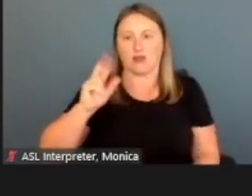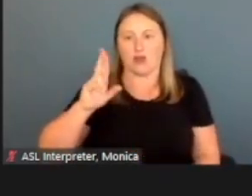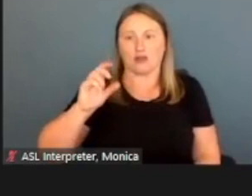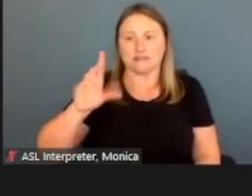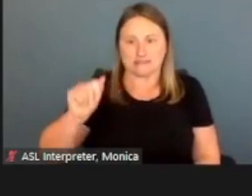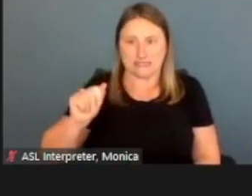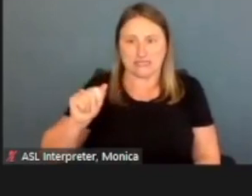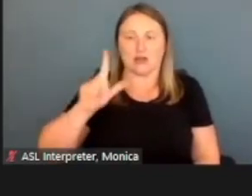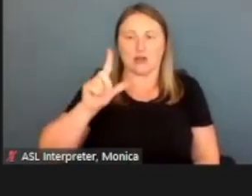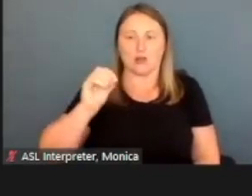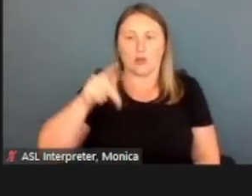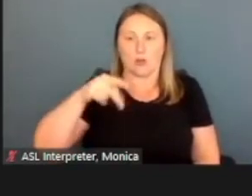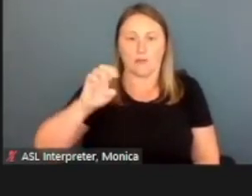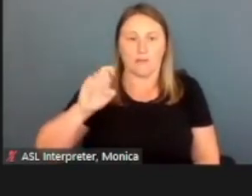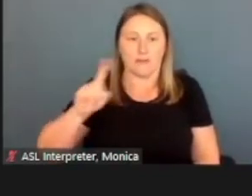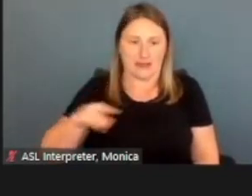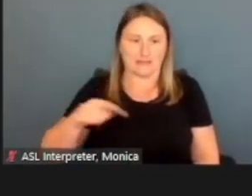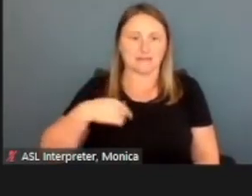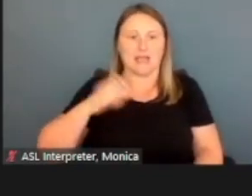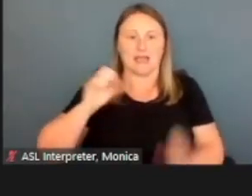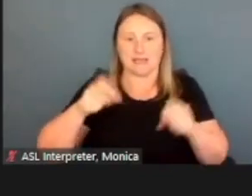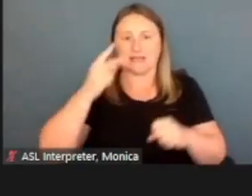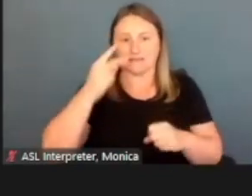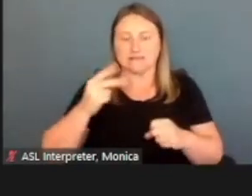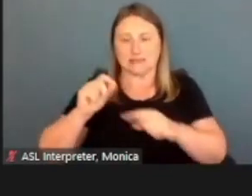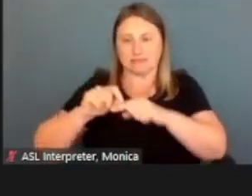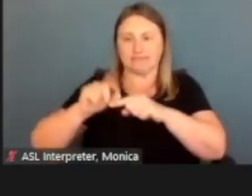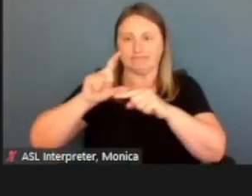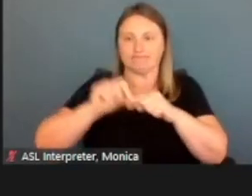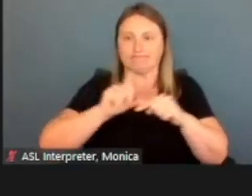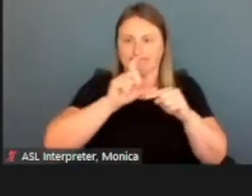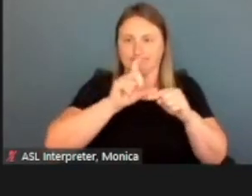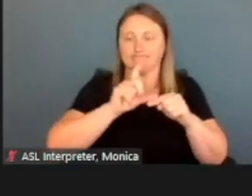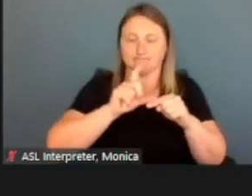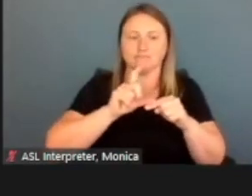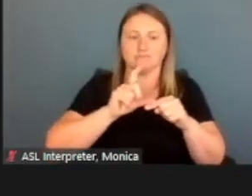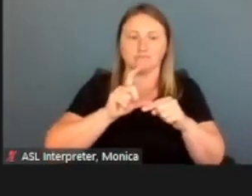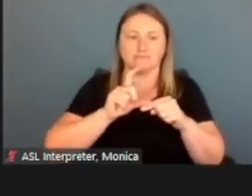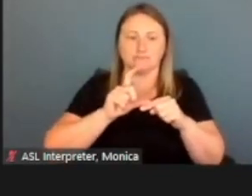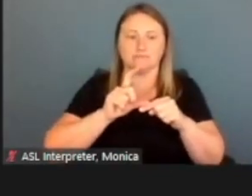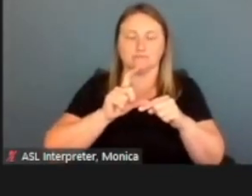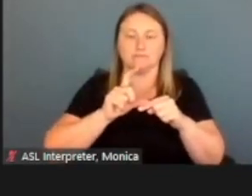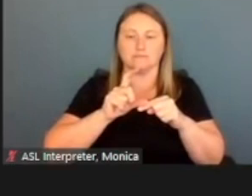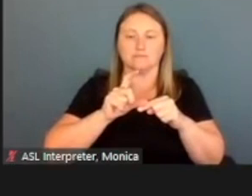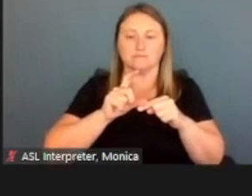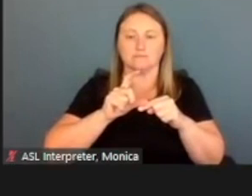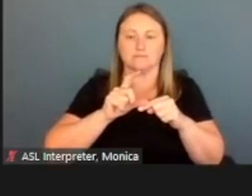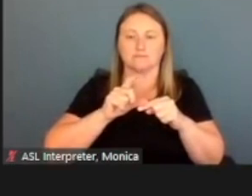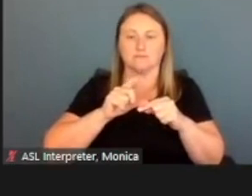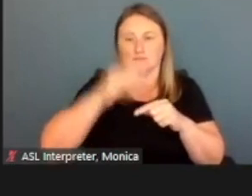I can see that there's another capital there to distinguish that second name.